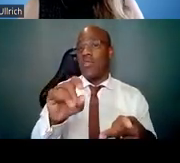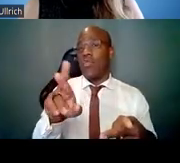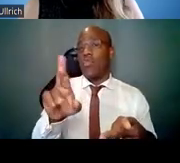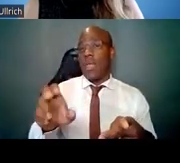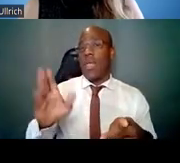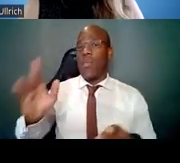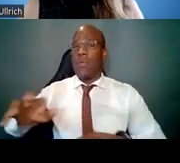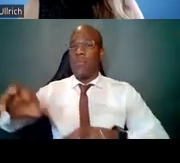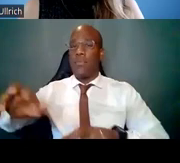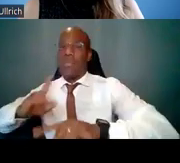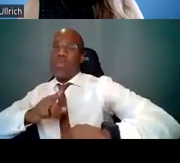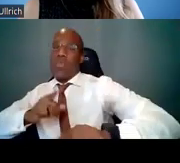So let's get started.